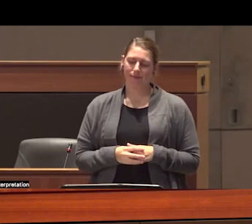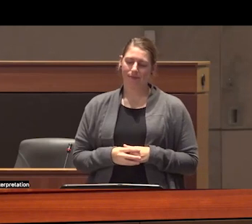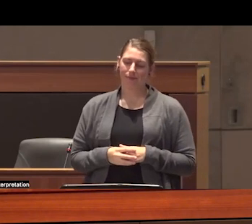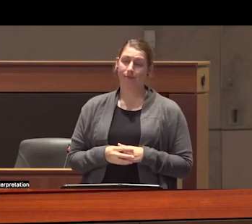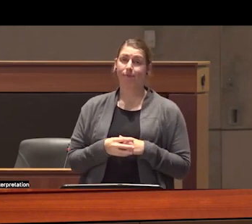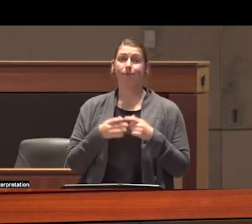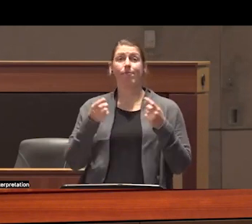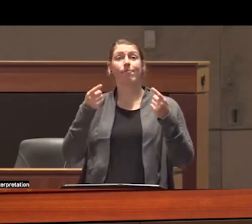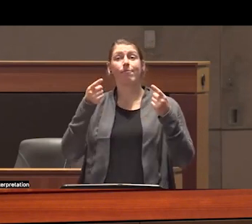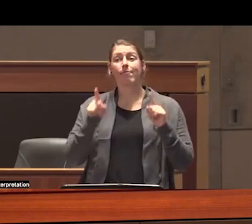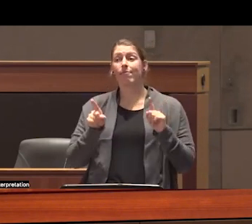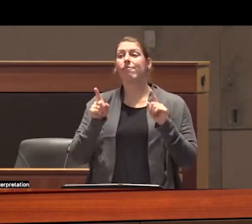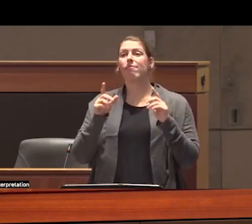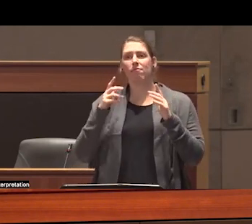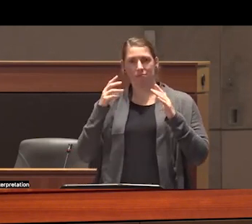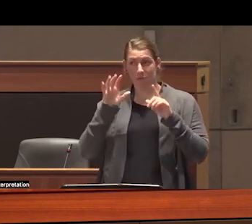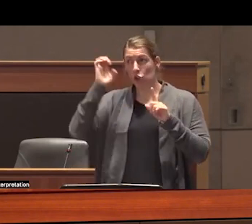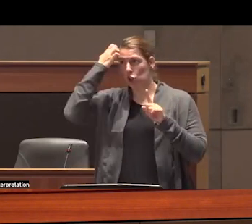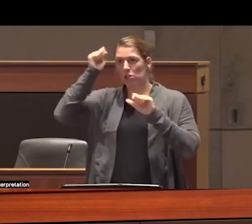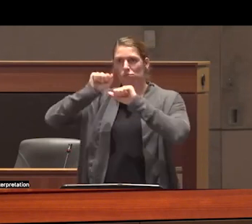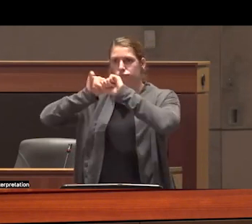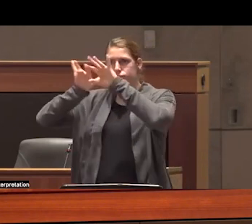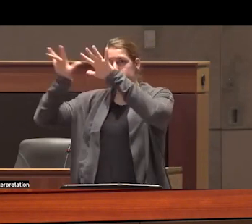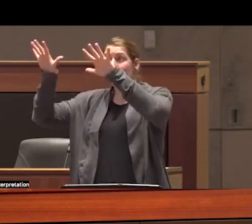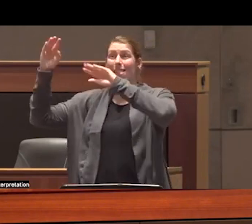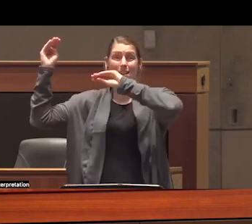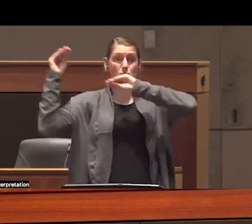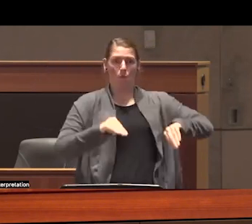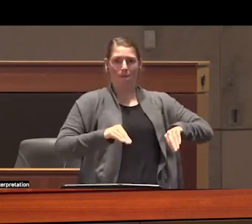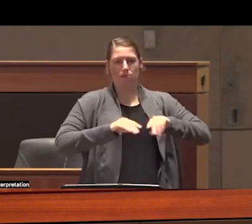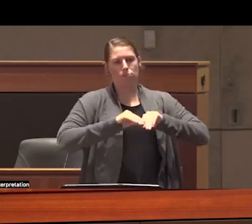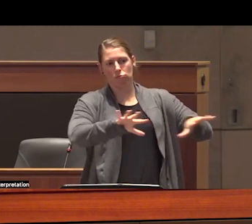temperance movement was growing across Europe and it was being imported here Temperance was